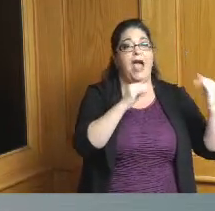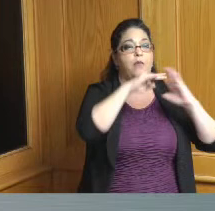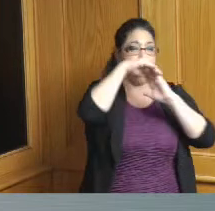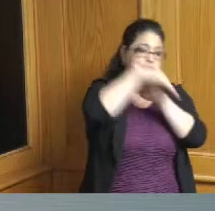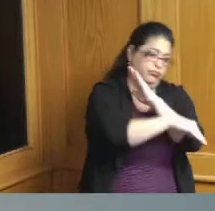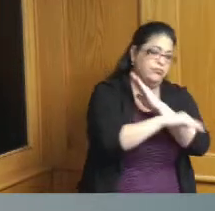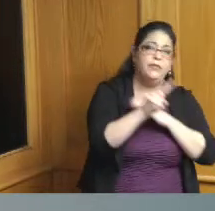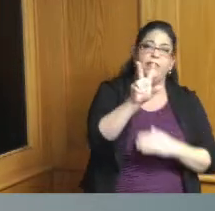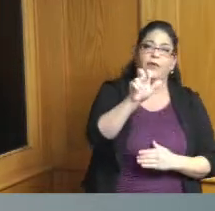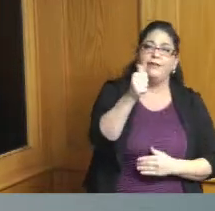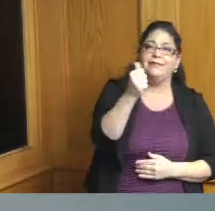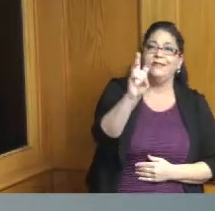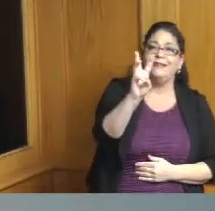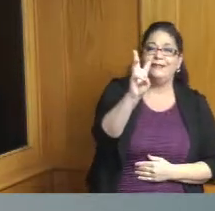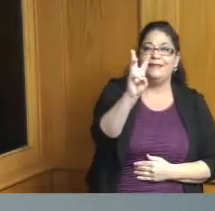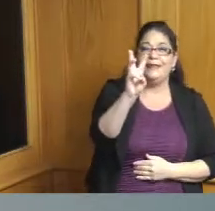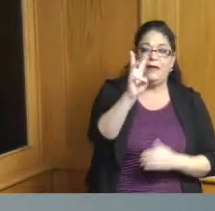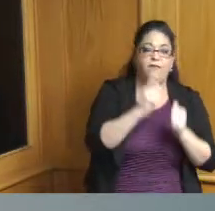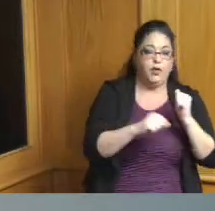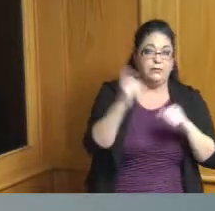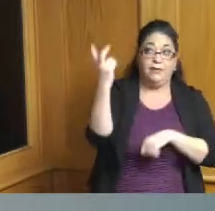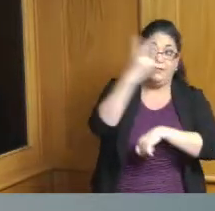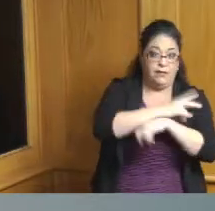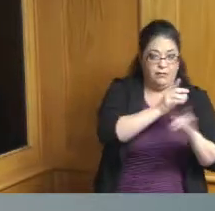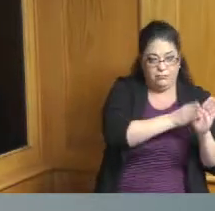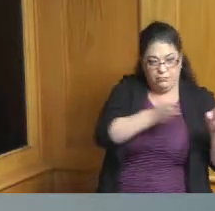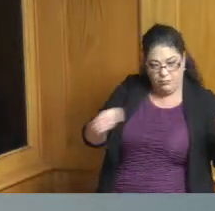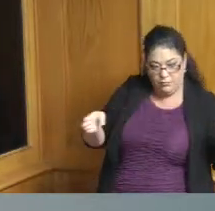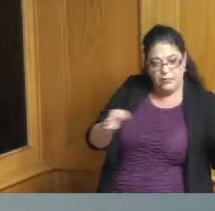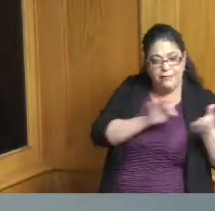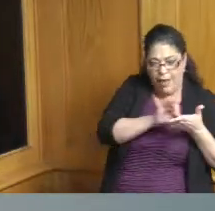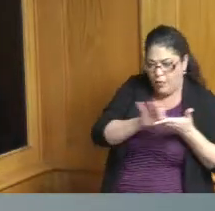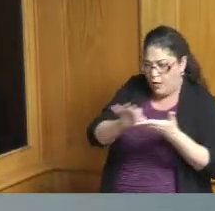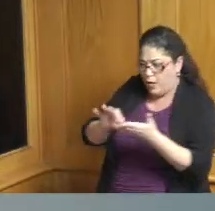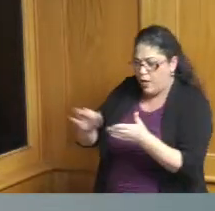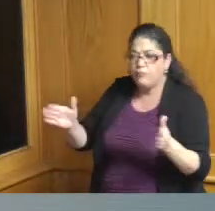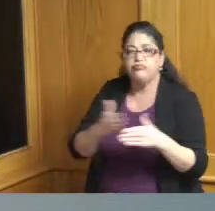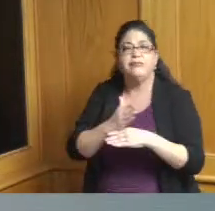cases on a seven day average so also heading in the right direction you can see though I mean